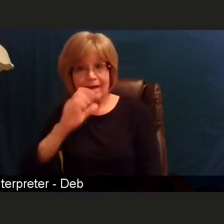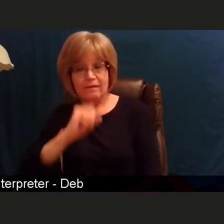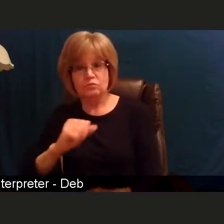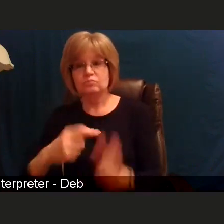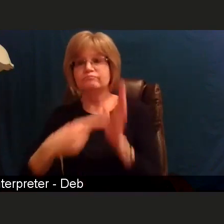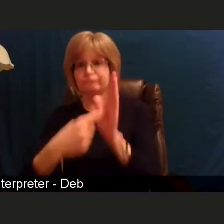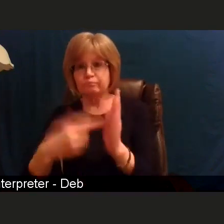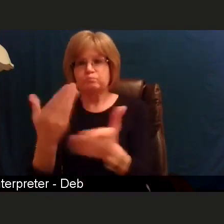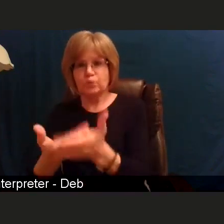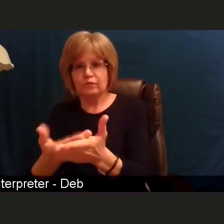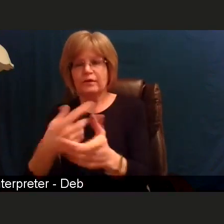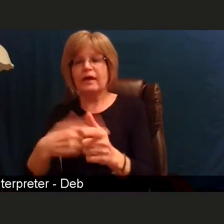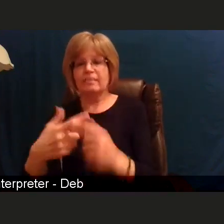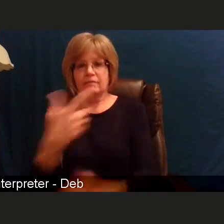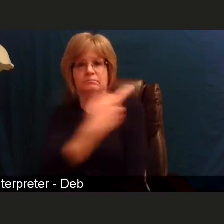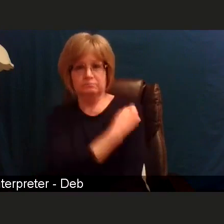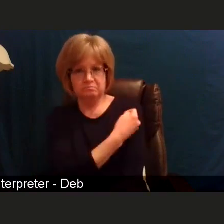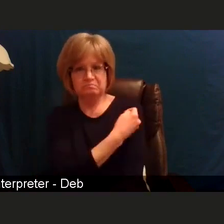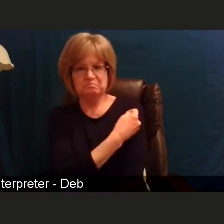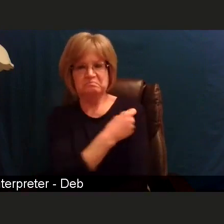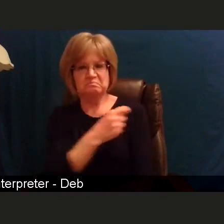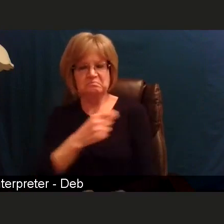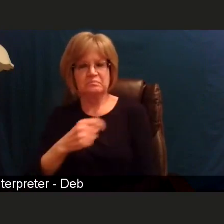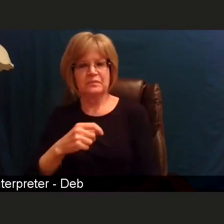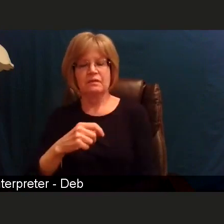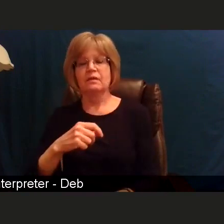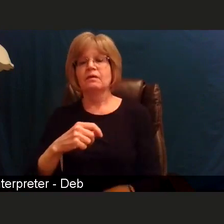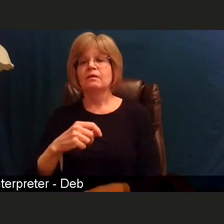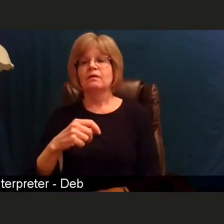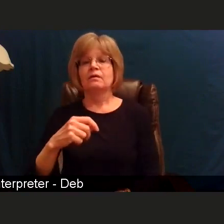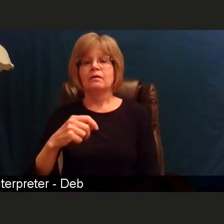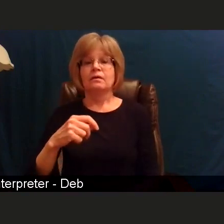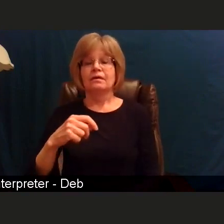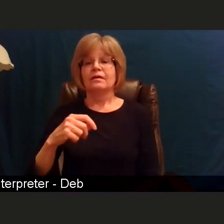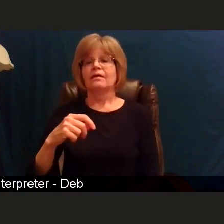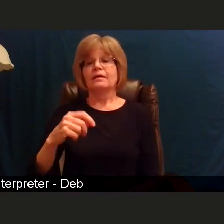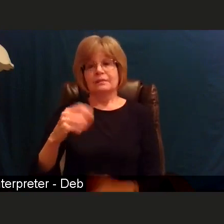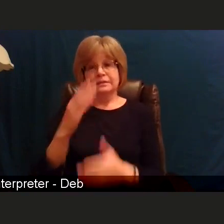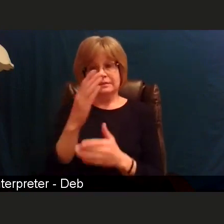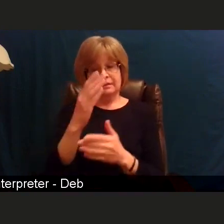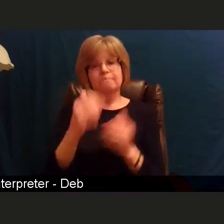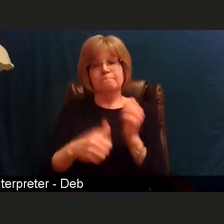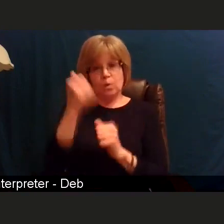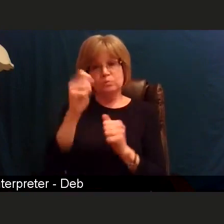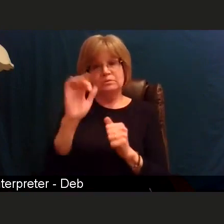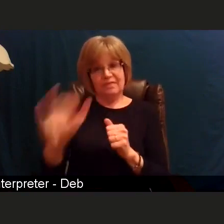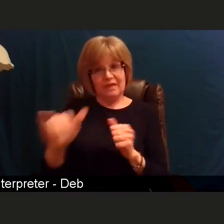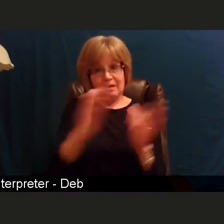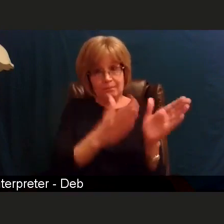Some of that planning is, and I will say more than some most of that planning is still being worked out